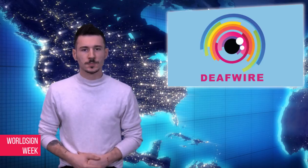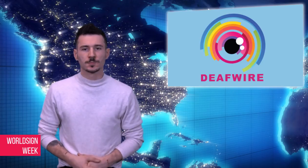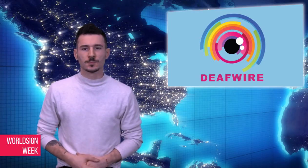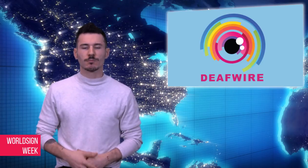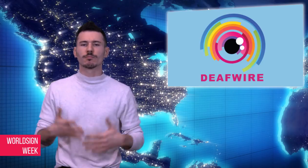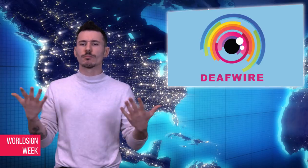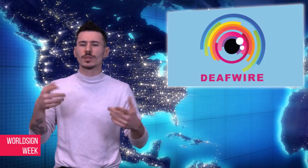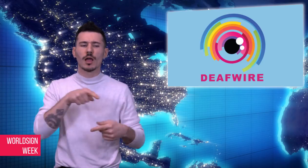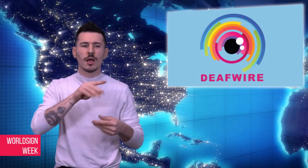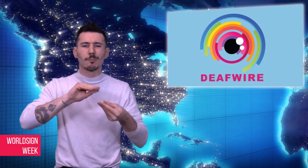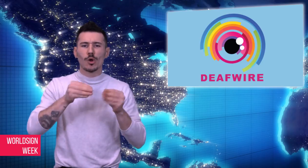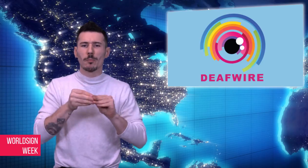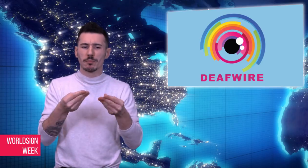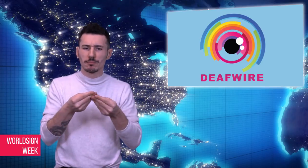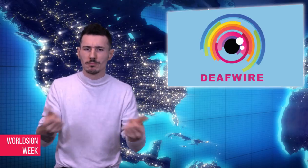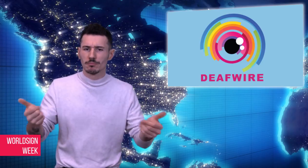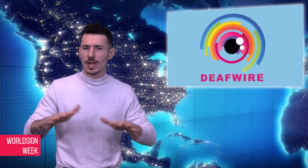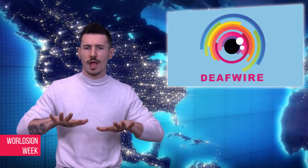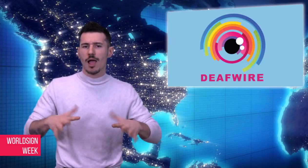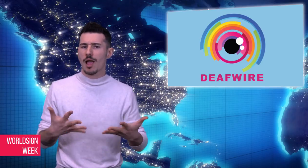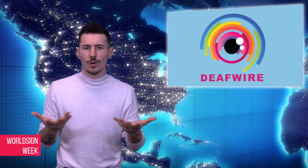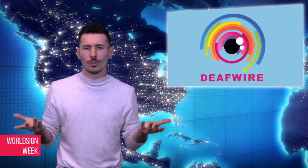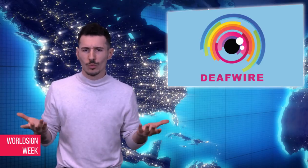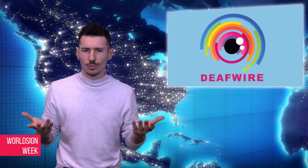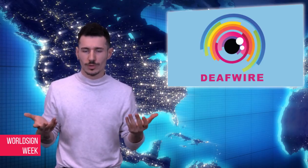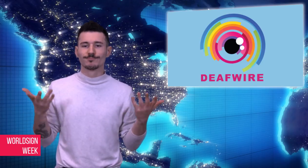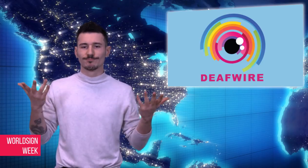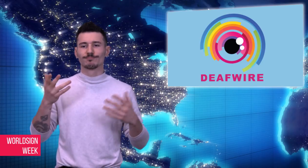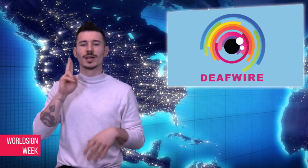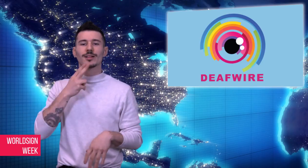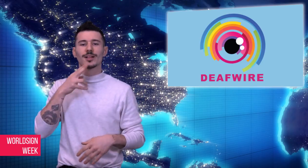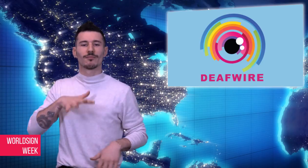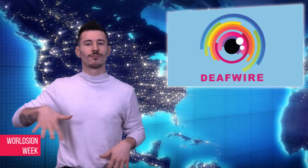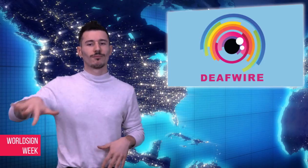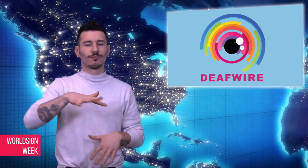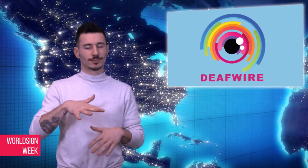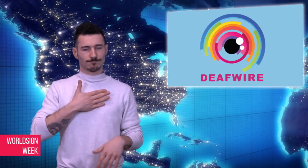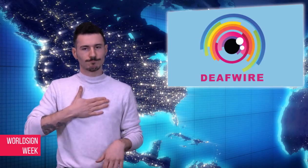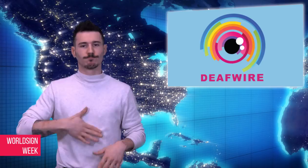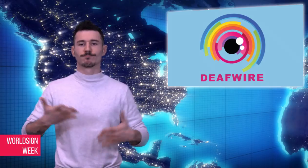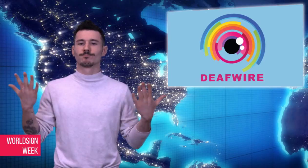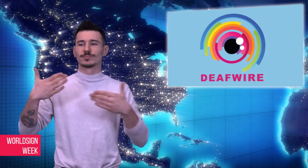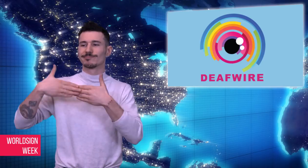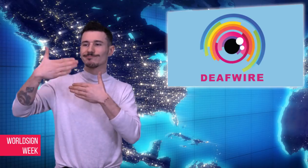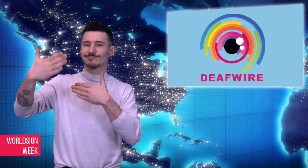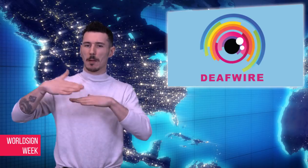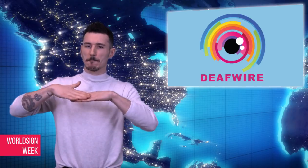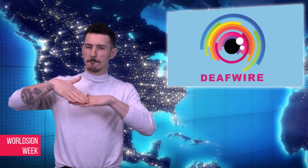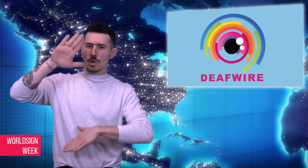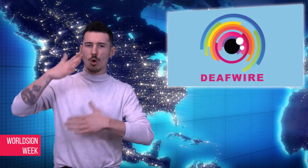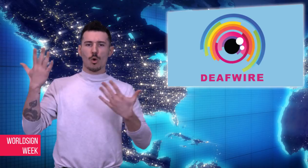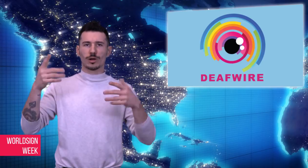to this issue? It appears to be a preference among Deaf for more open